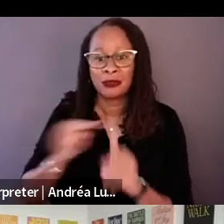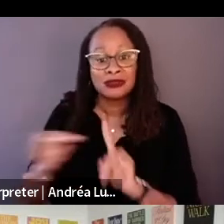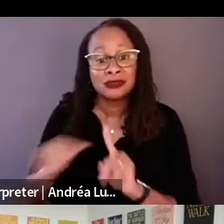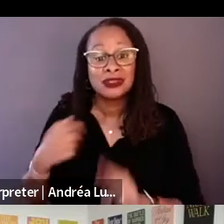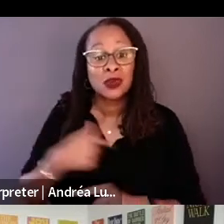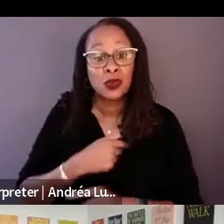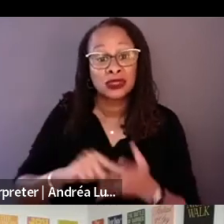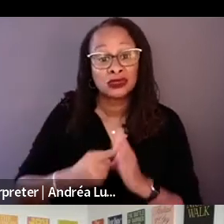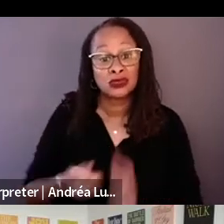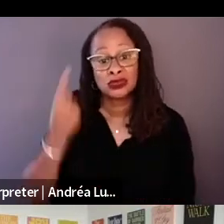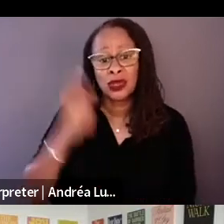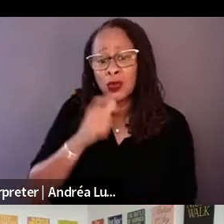themes that play.